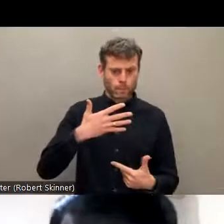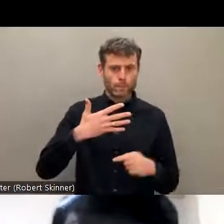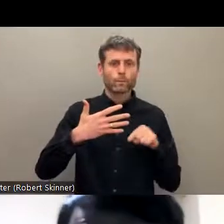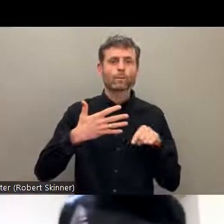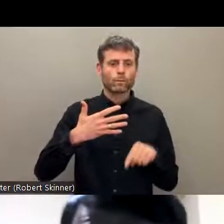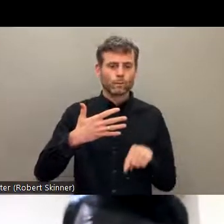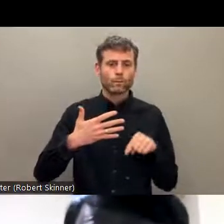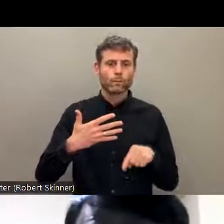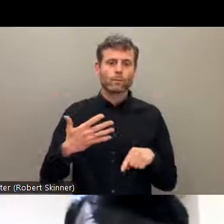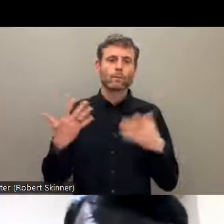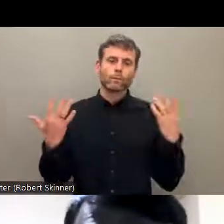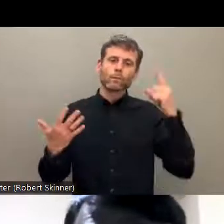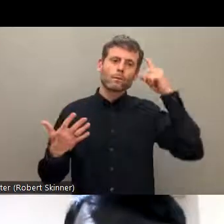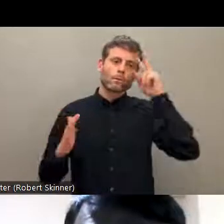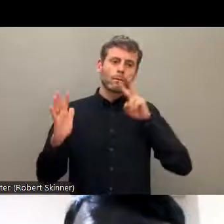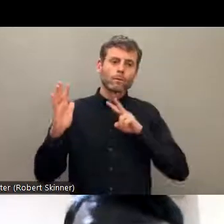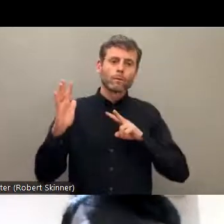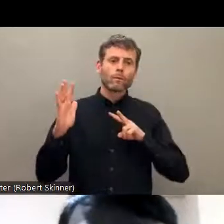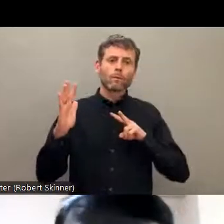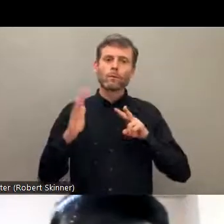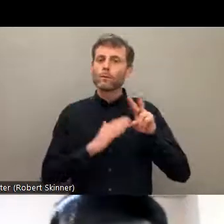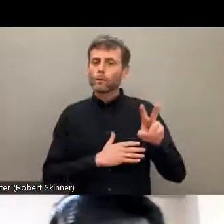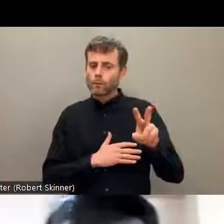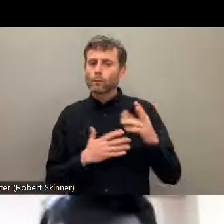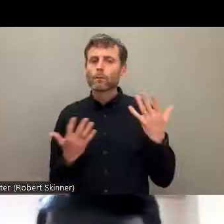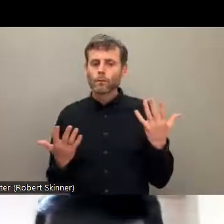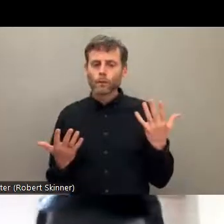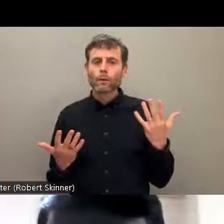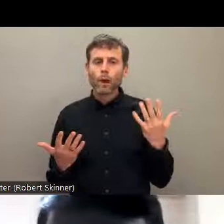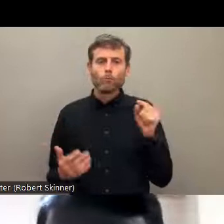Dalit rights perspective, actually, there is a need of